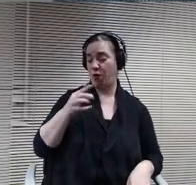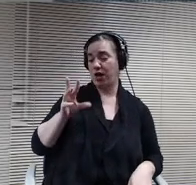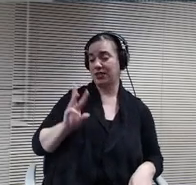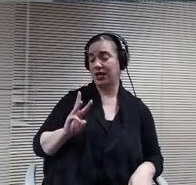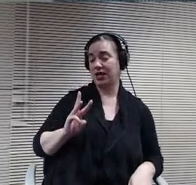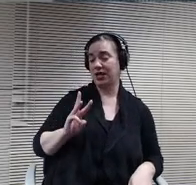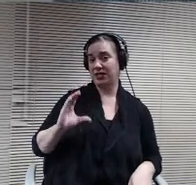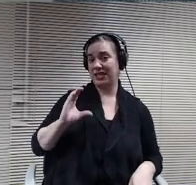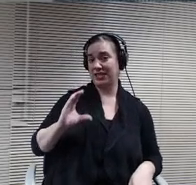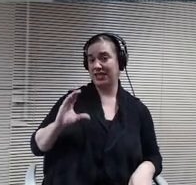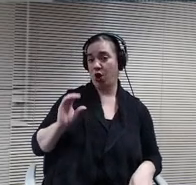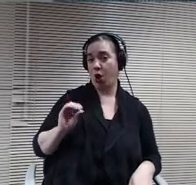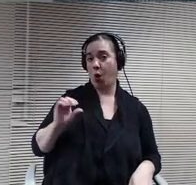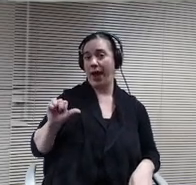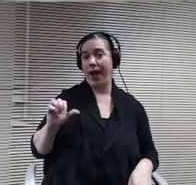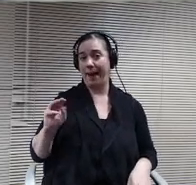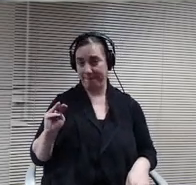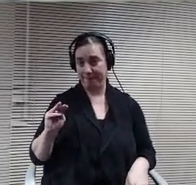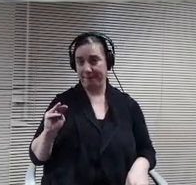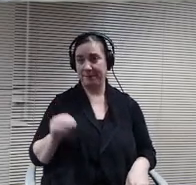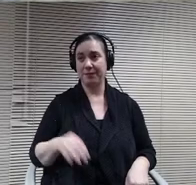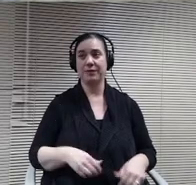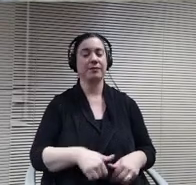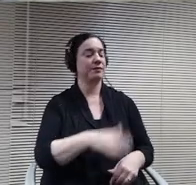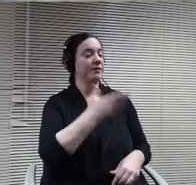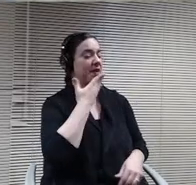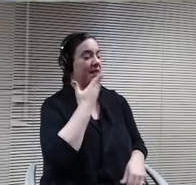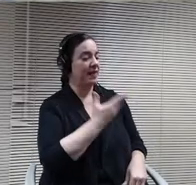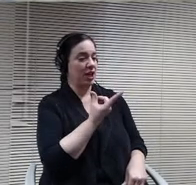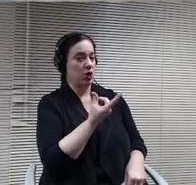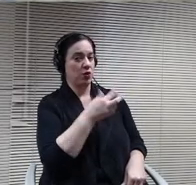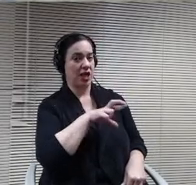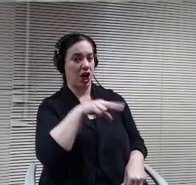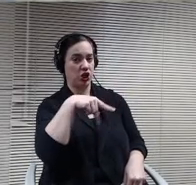Thank you doctor Pearson. Can I have a motion to approve